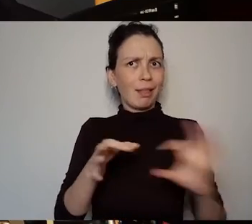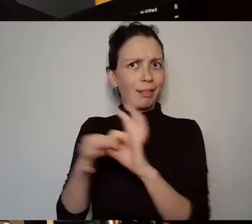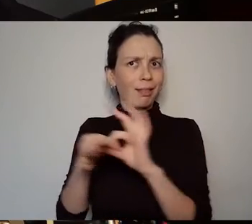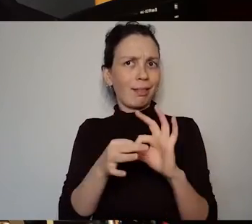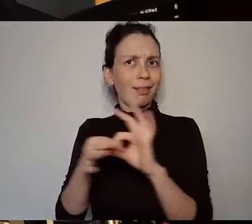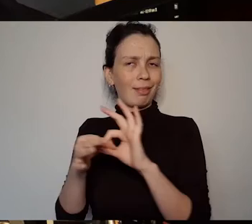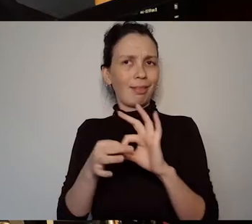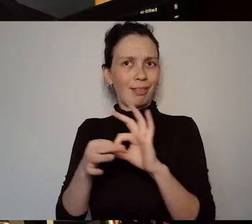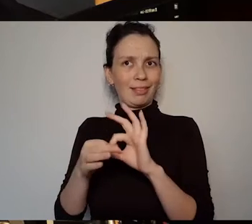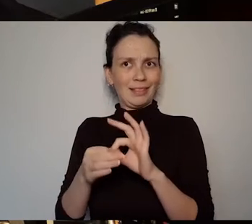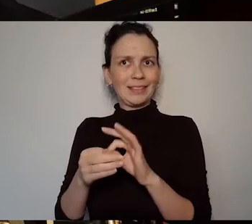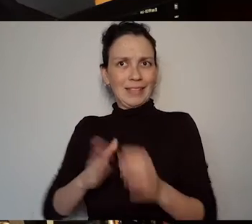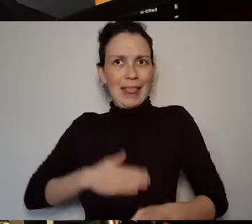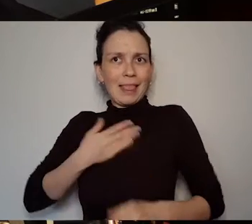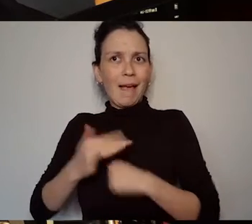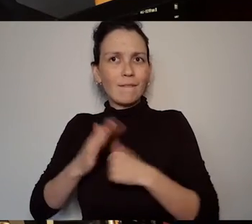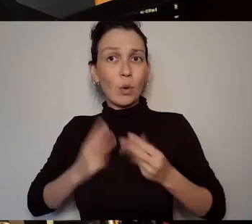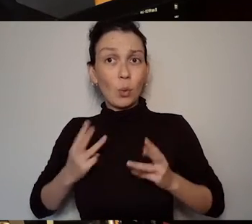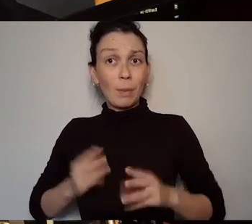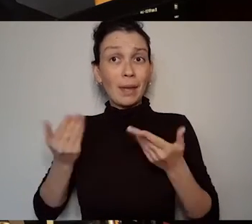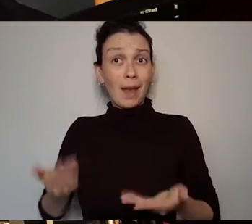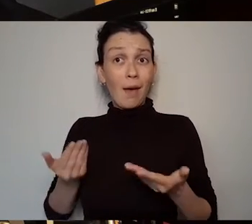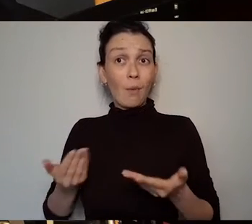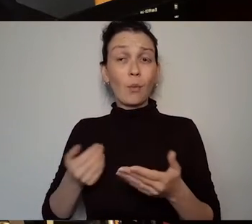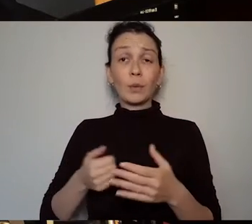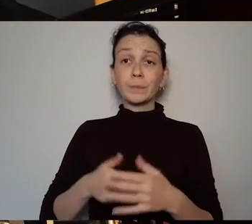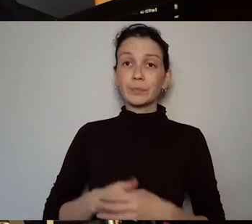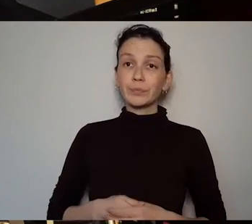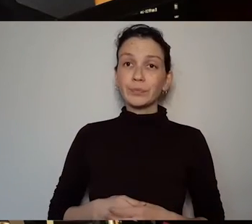Would she be an unusual voice for that time?